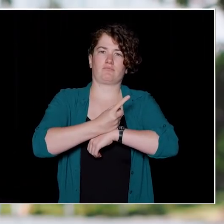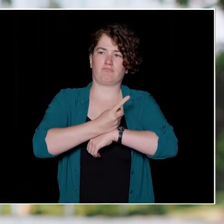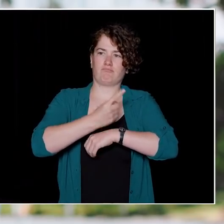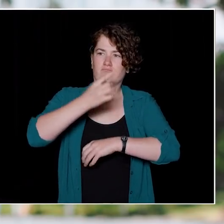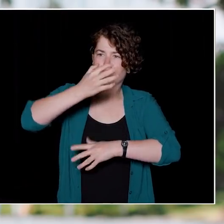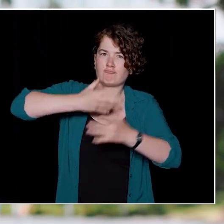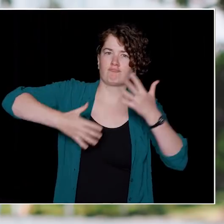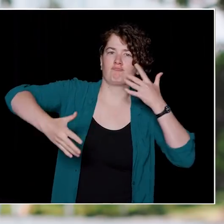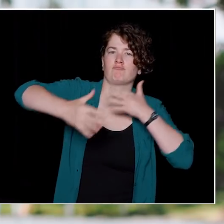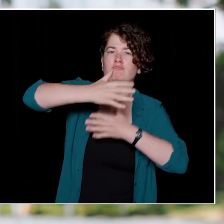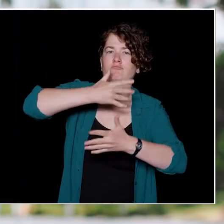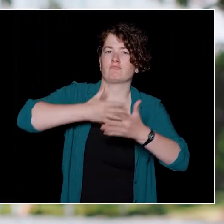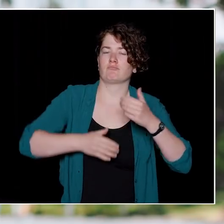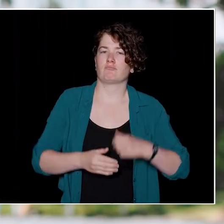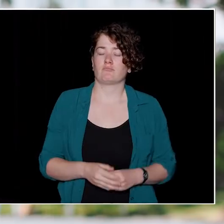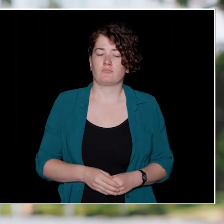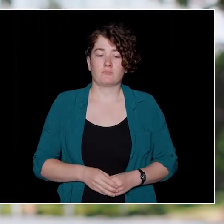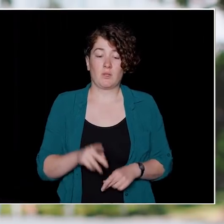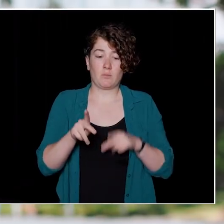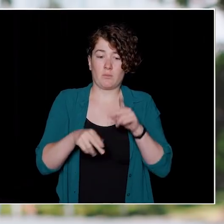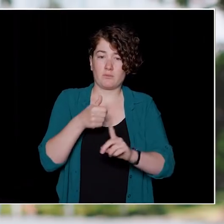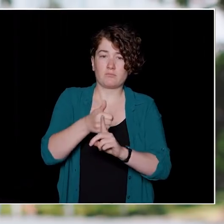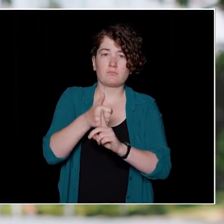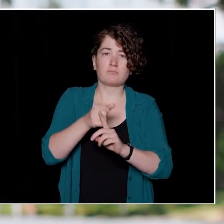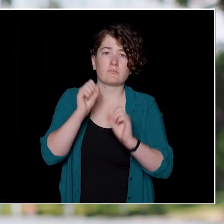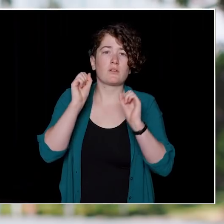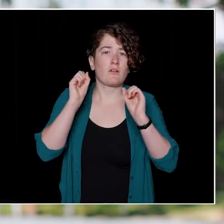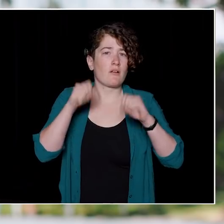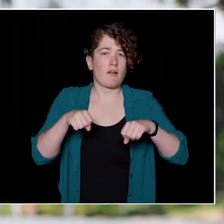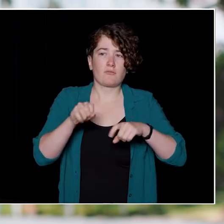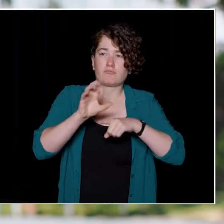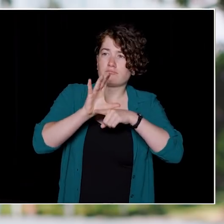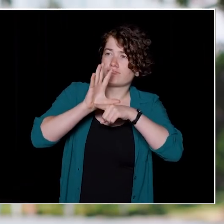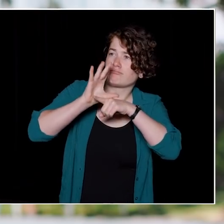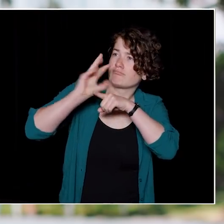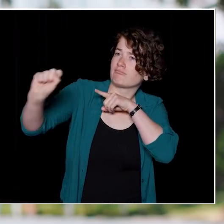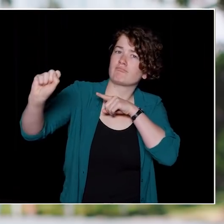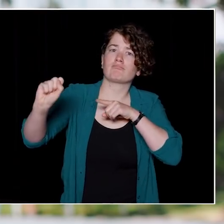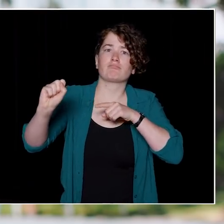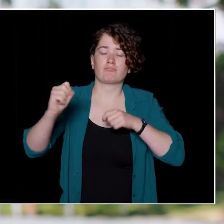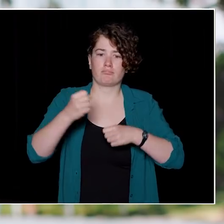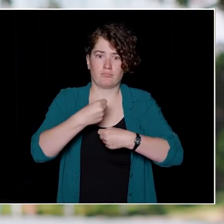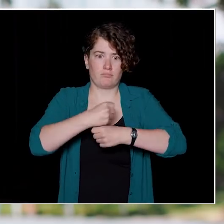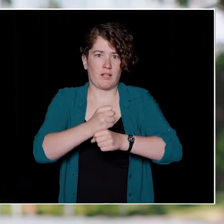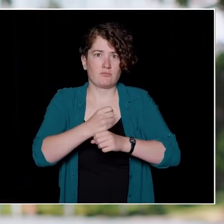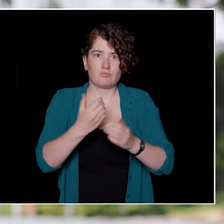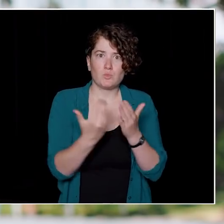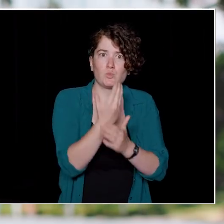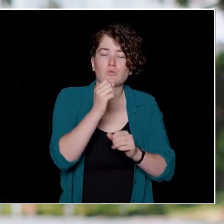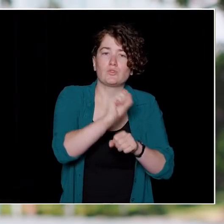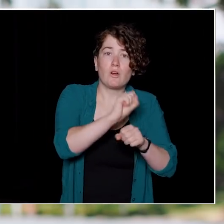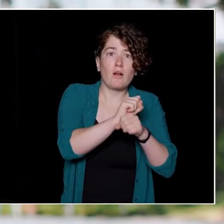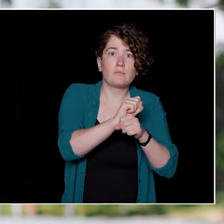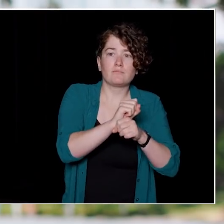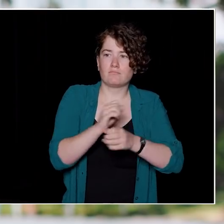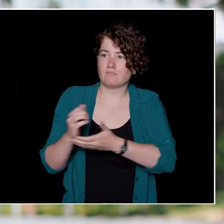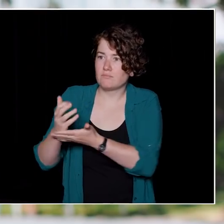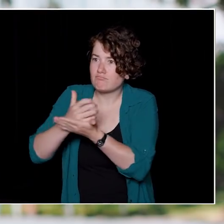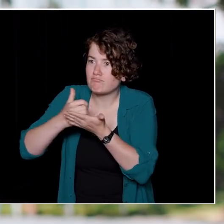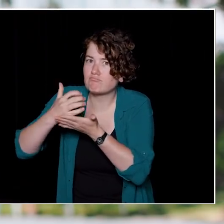And by that we mean, people who can contribute to prosperity and generate jobs and incomes and do all of that good stuff,